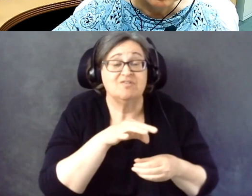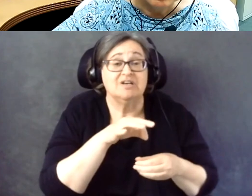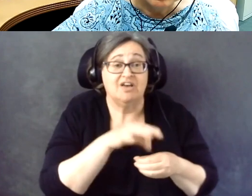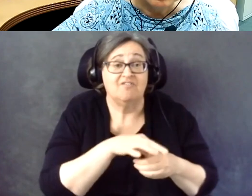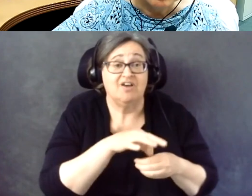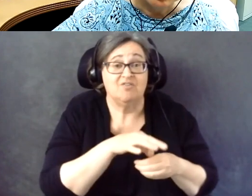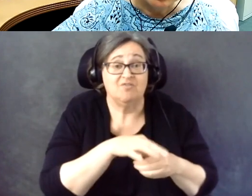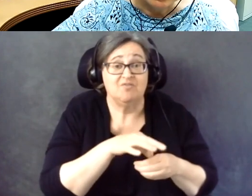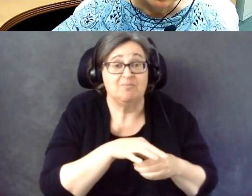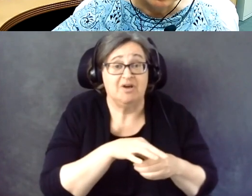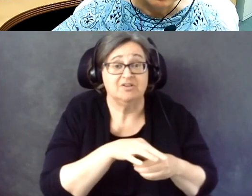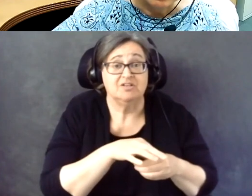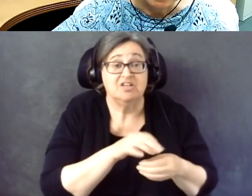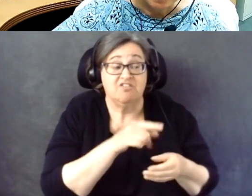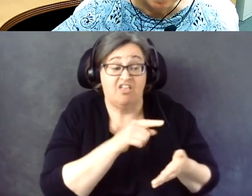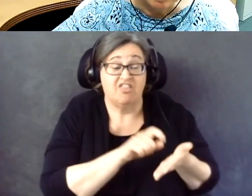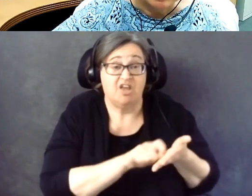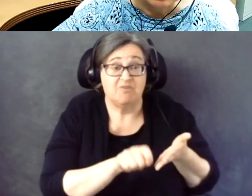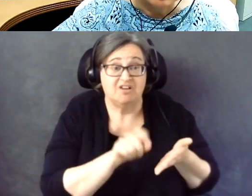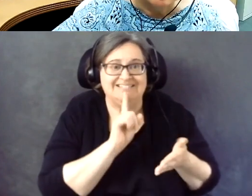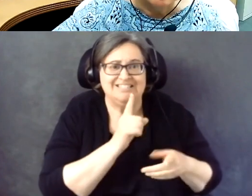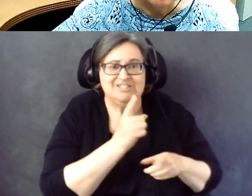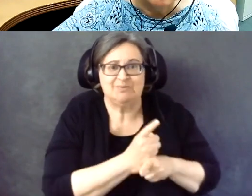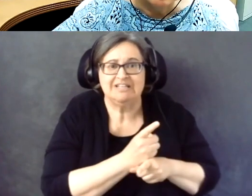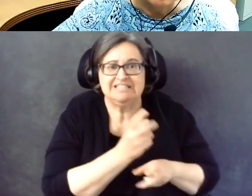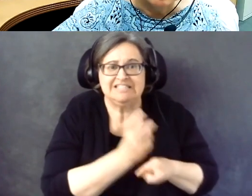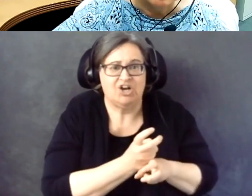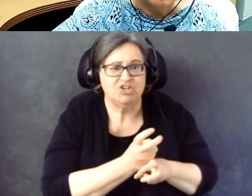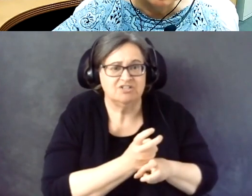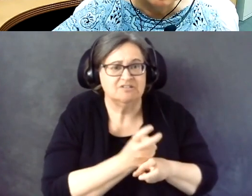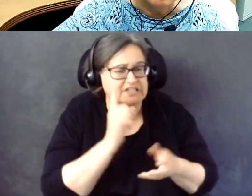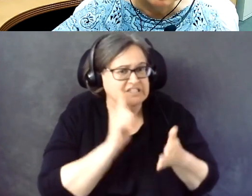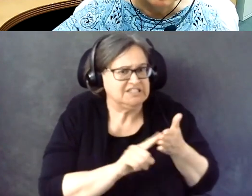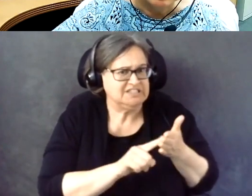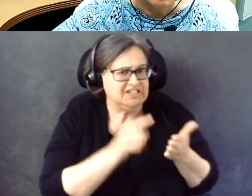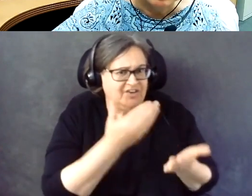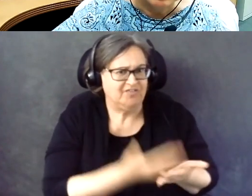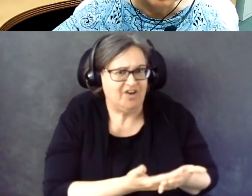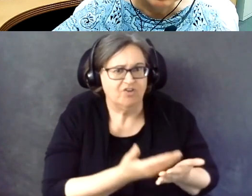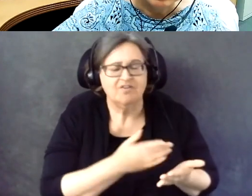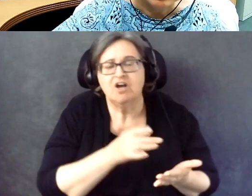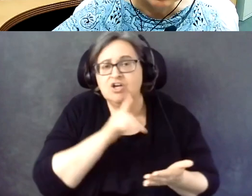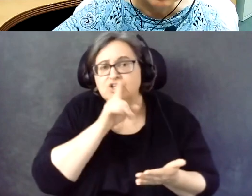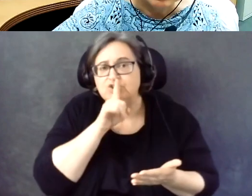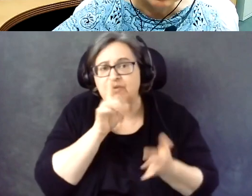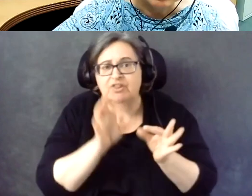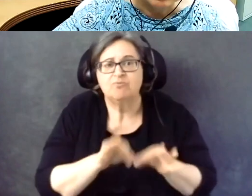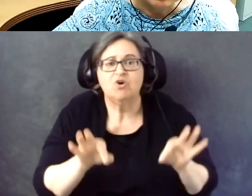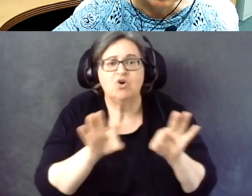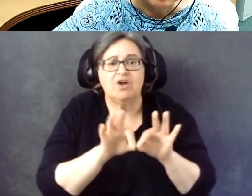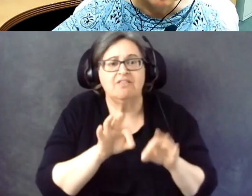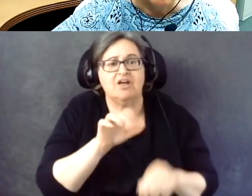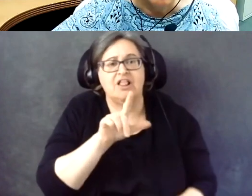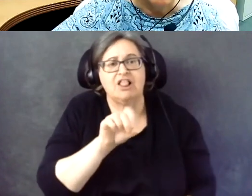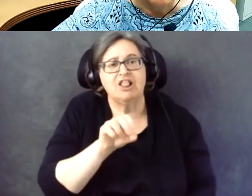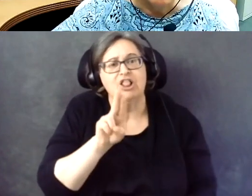had marked is correct. So that's another reason why it's important, as Lou Ann mentioned, for electronic ballot